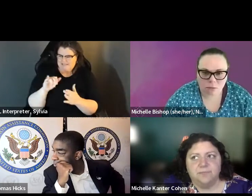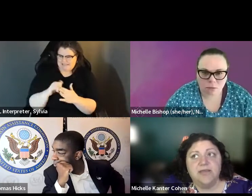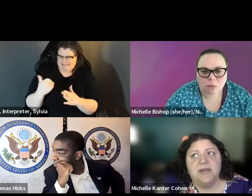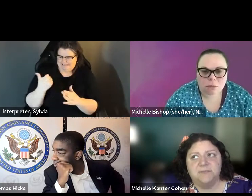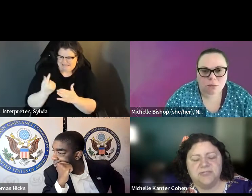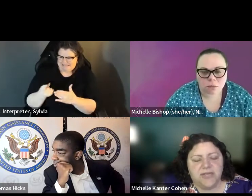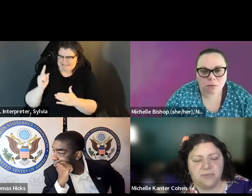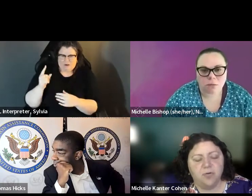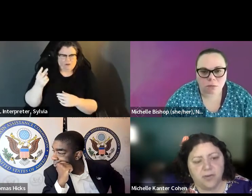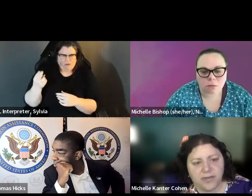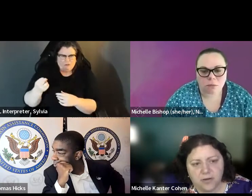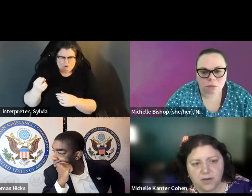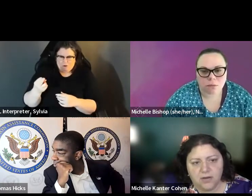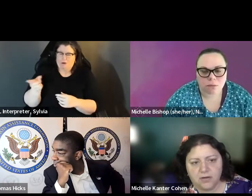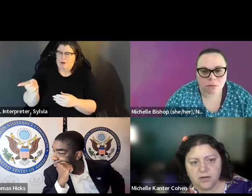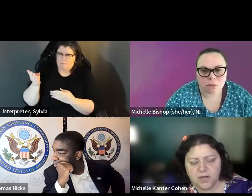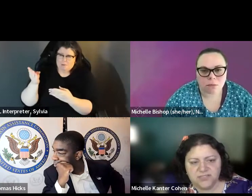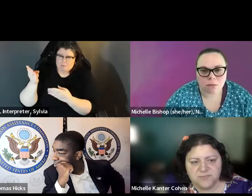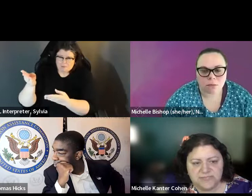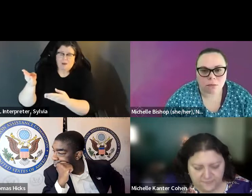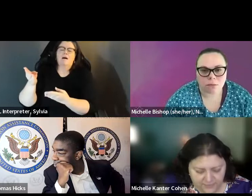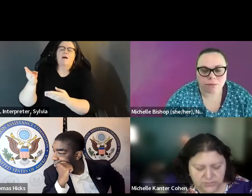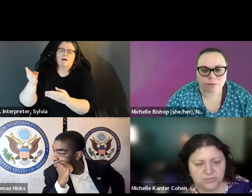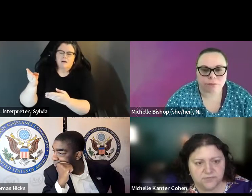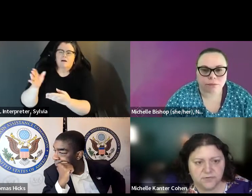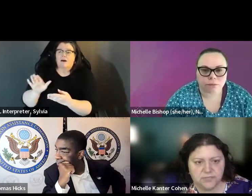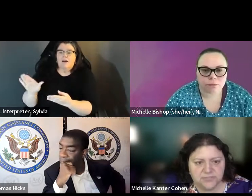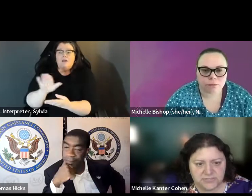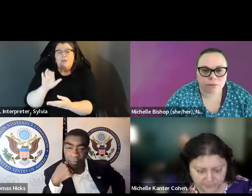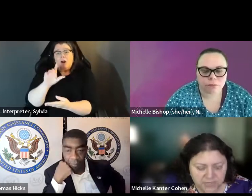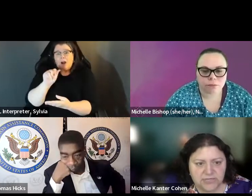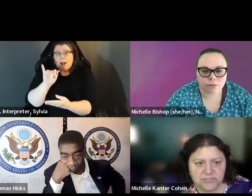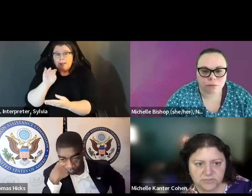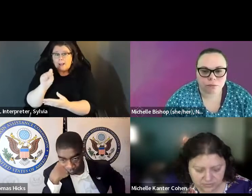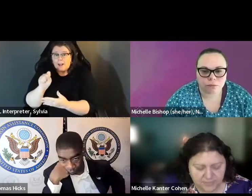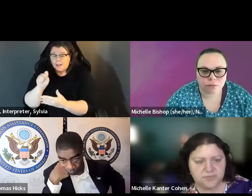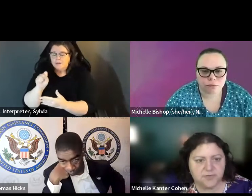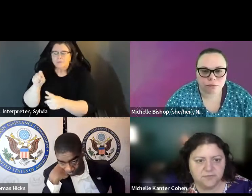hearing just happened on Thursday. And these -- the